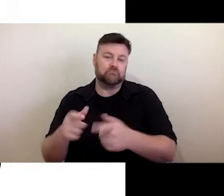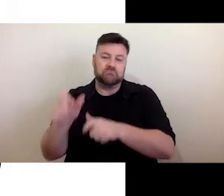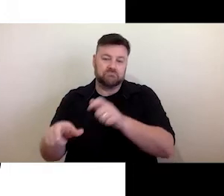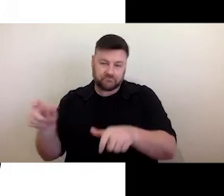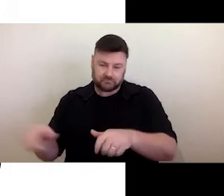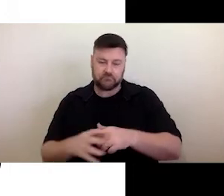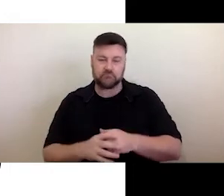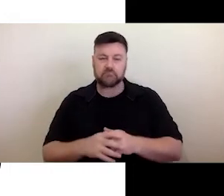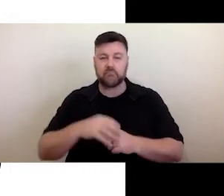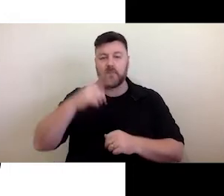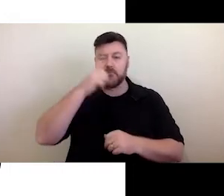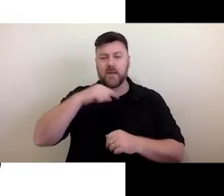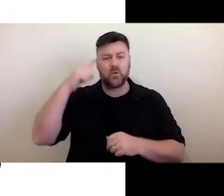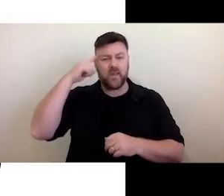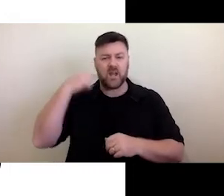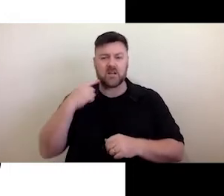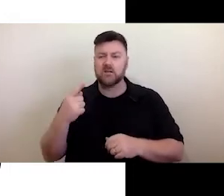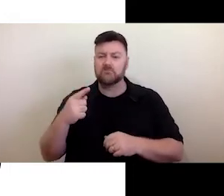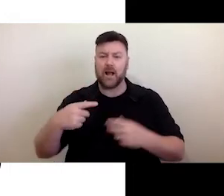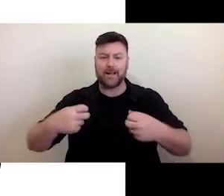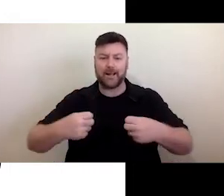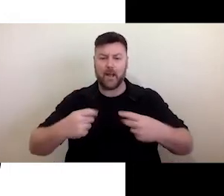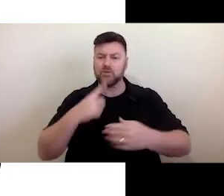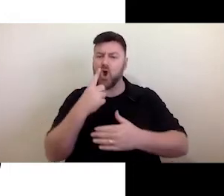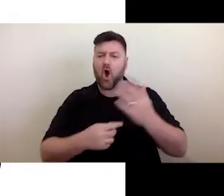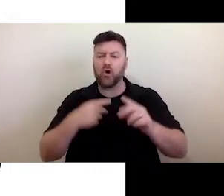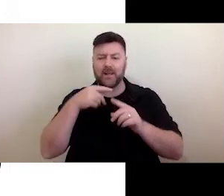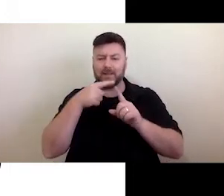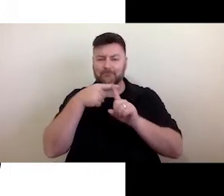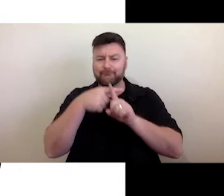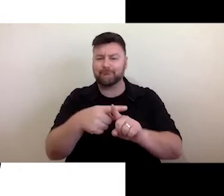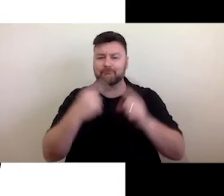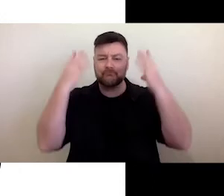people who have hearing difficulties. No, it's not. Often,